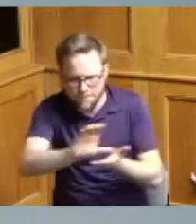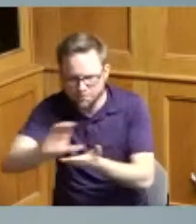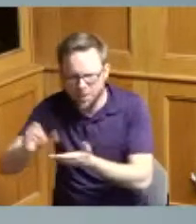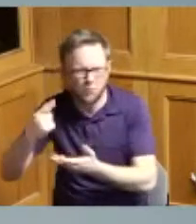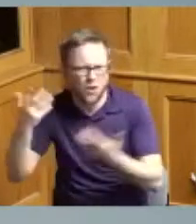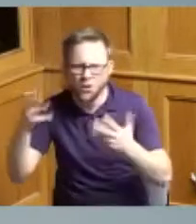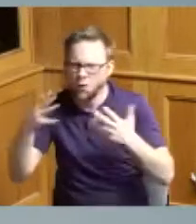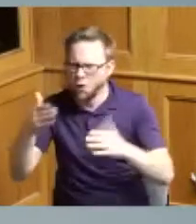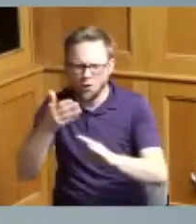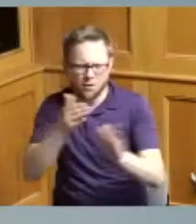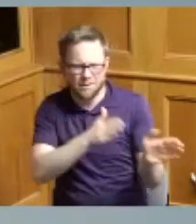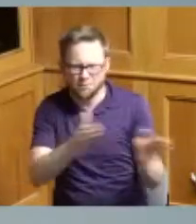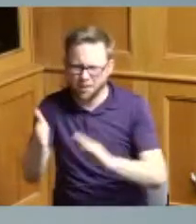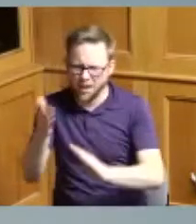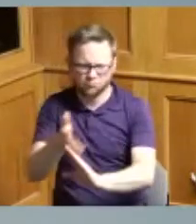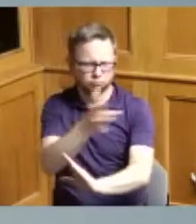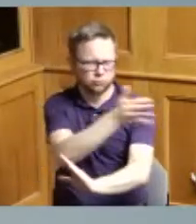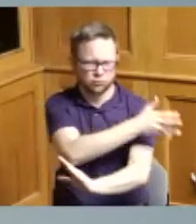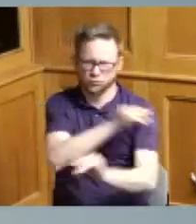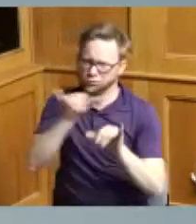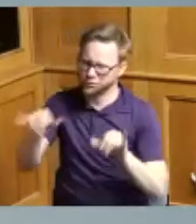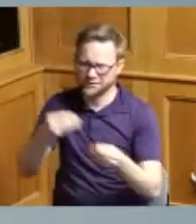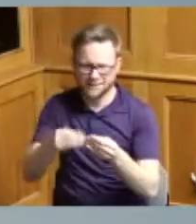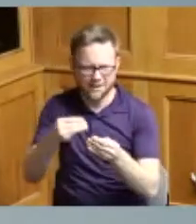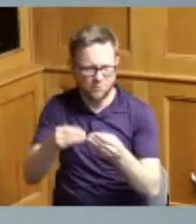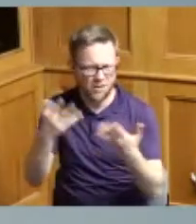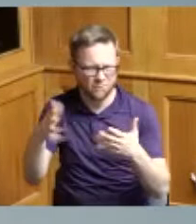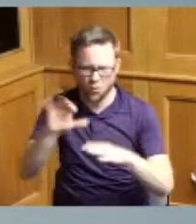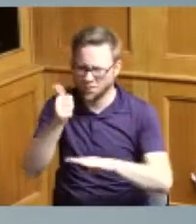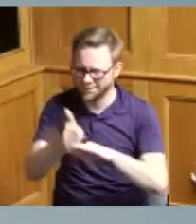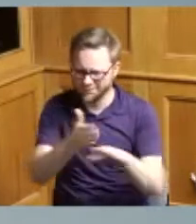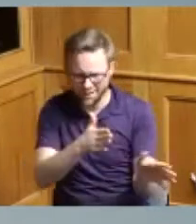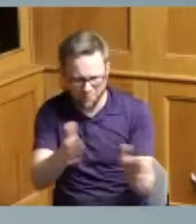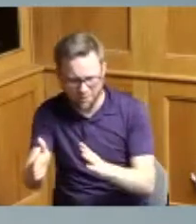the same program we've been implementing through era one and two it's just appropriating the final